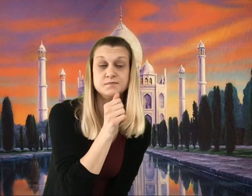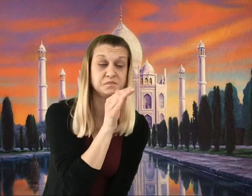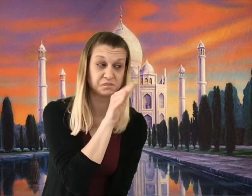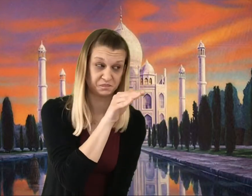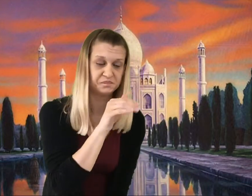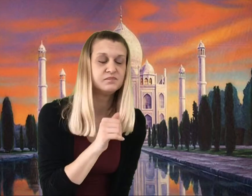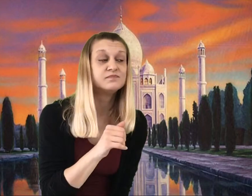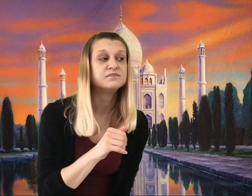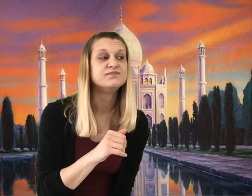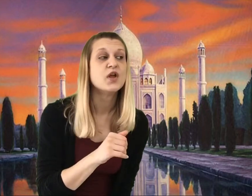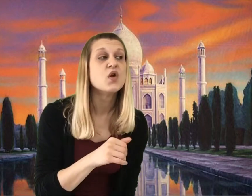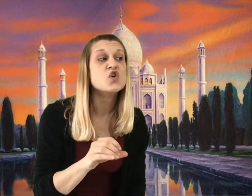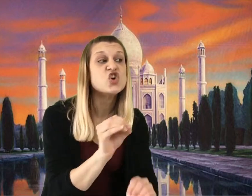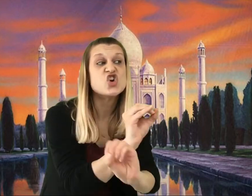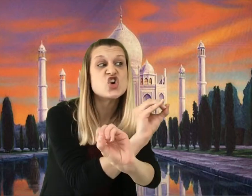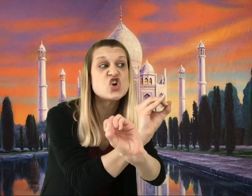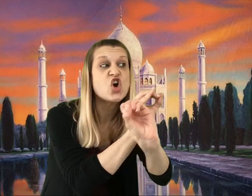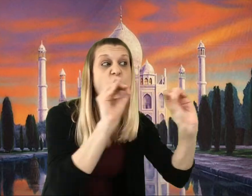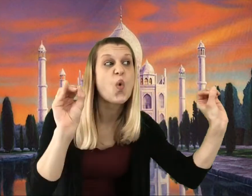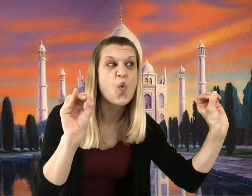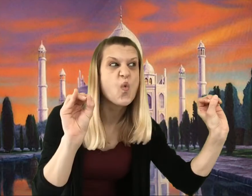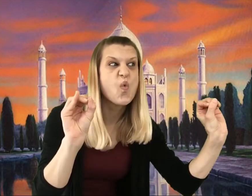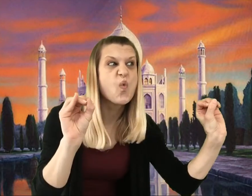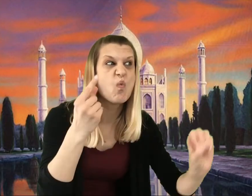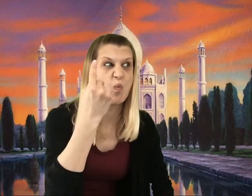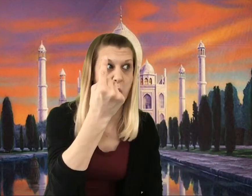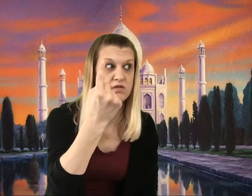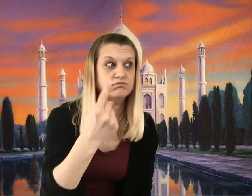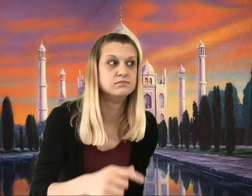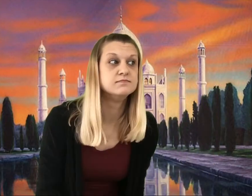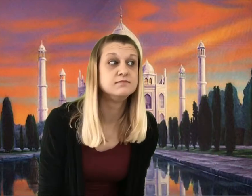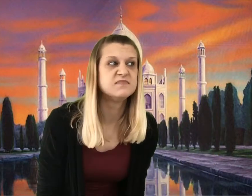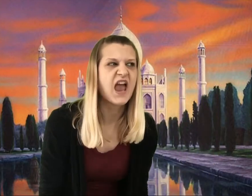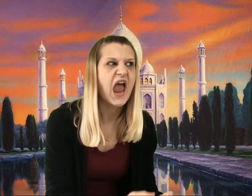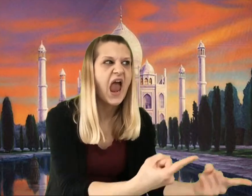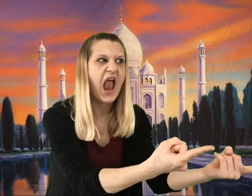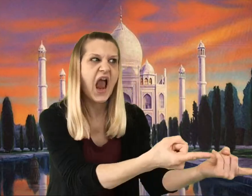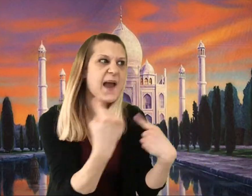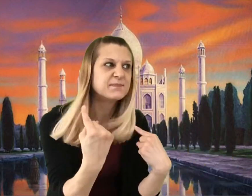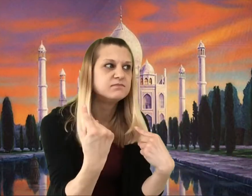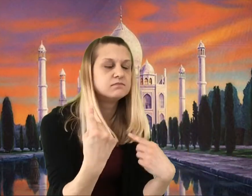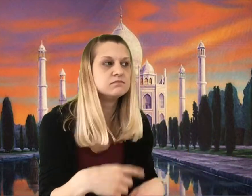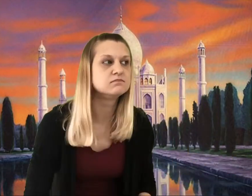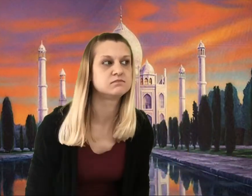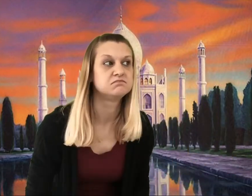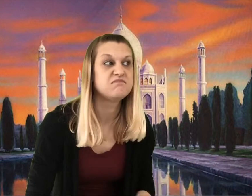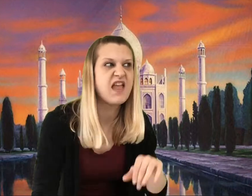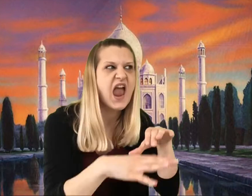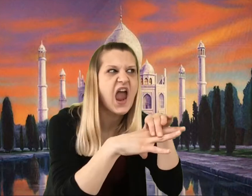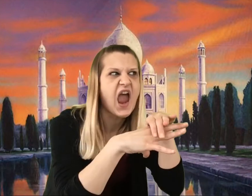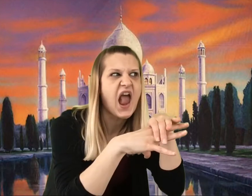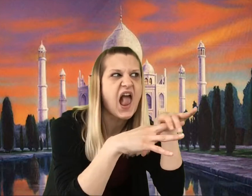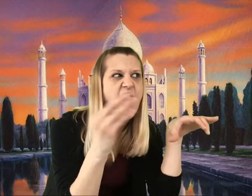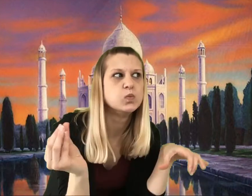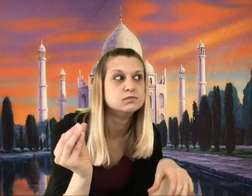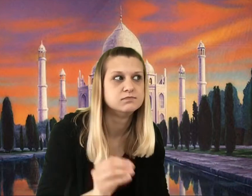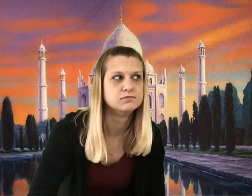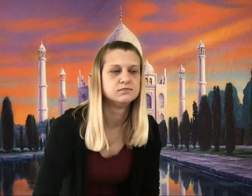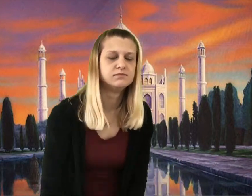and lowered his voice to a soft, secret whisper. "Nobody ... ever ... comes ... out!"